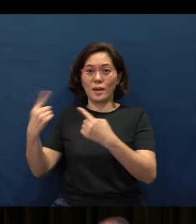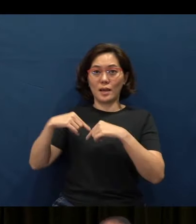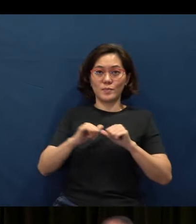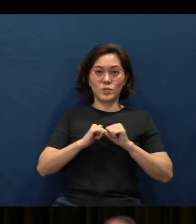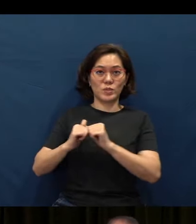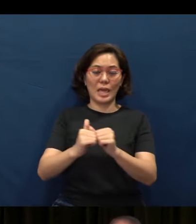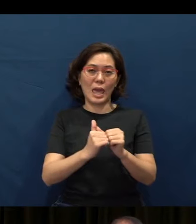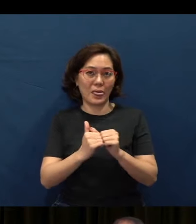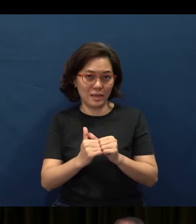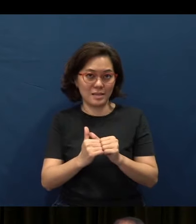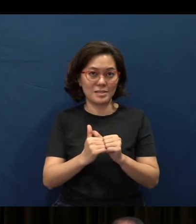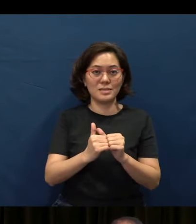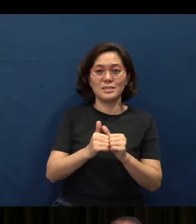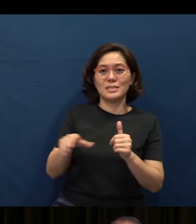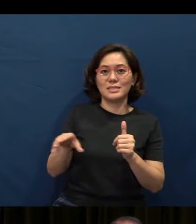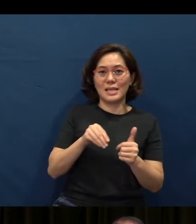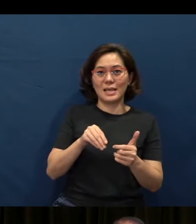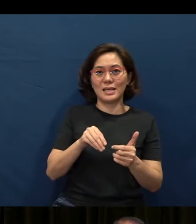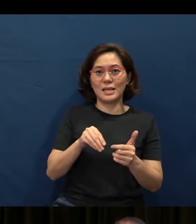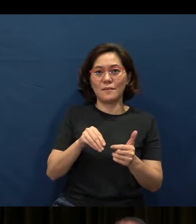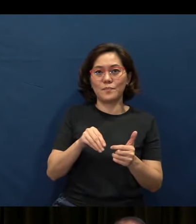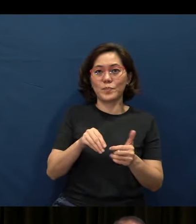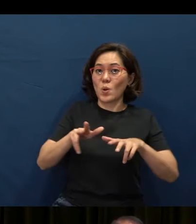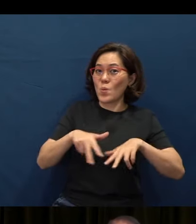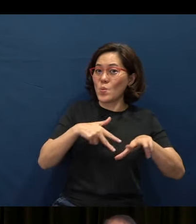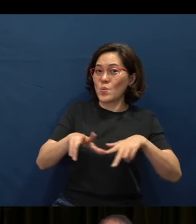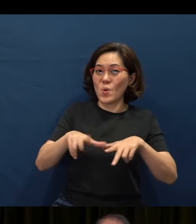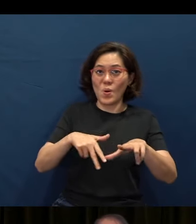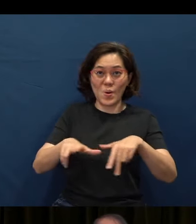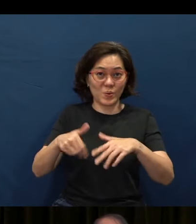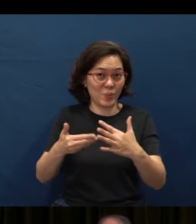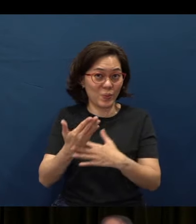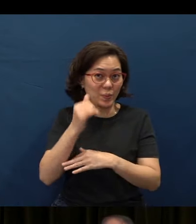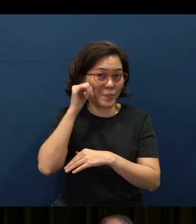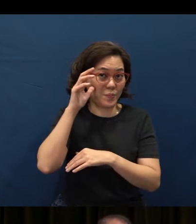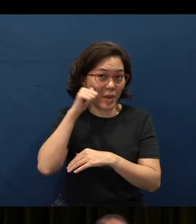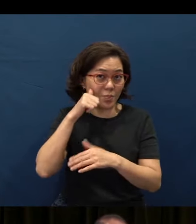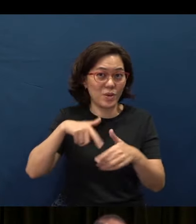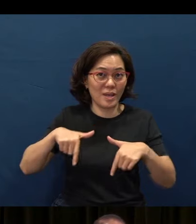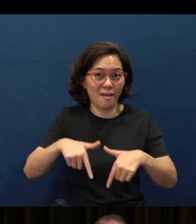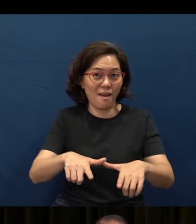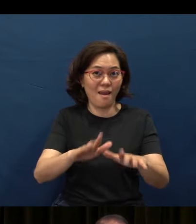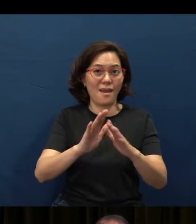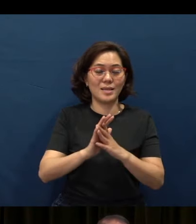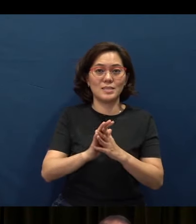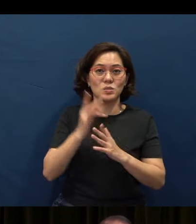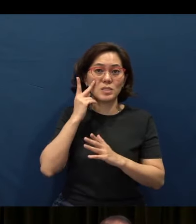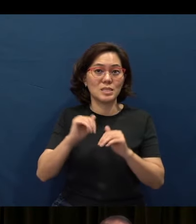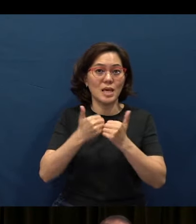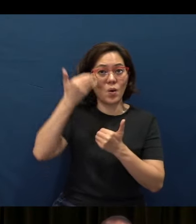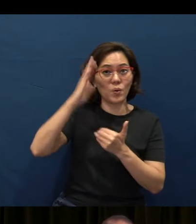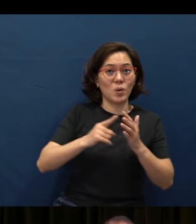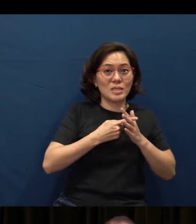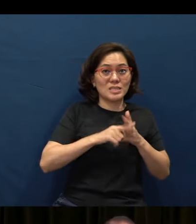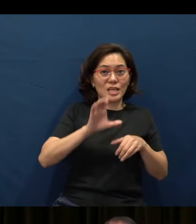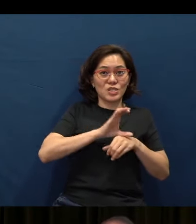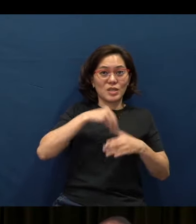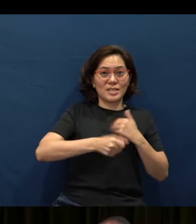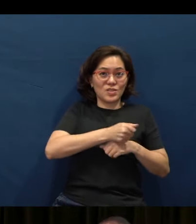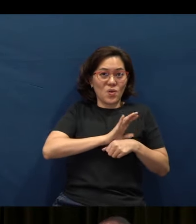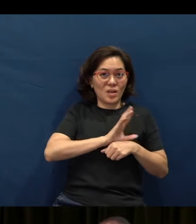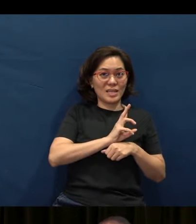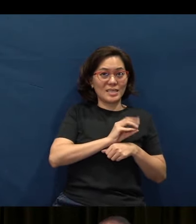to just take a walk down memory lane, to see how God started the church in the early ‘60s.